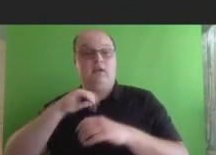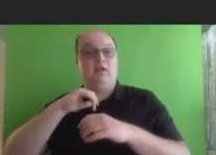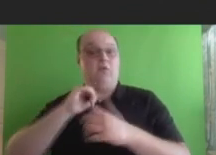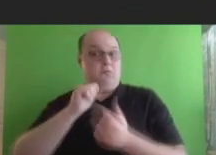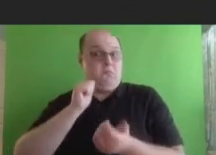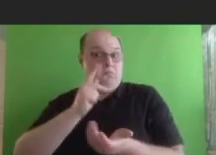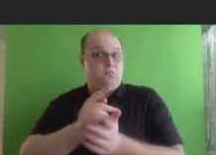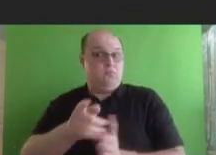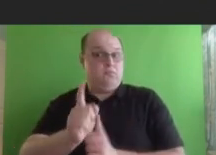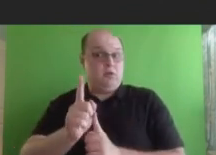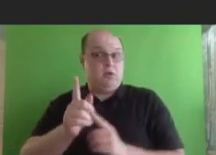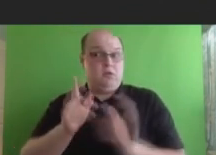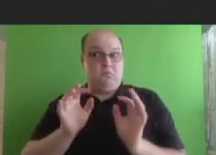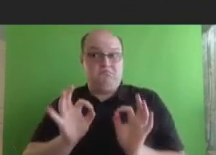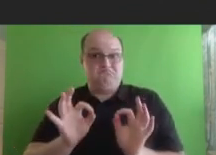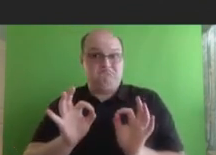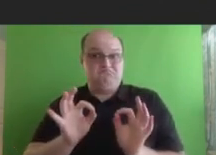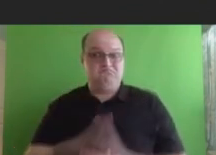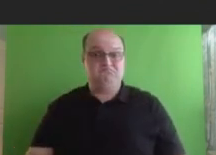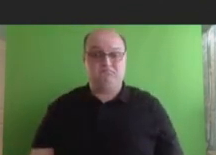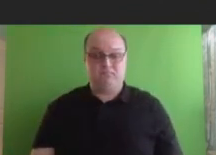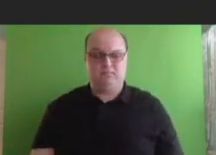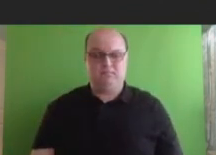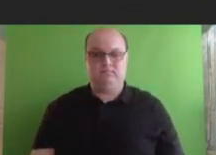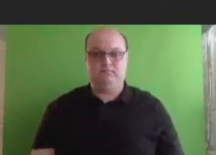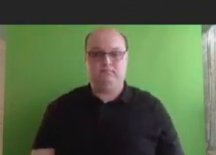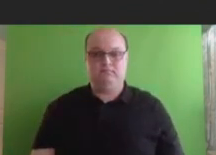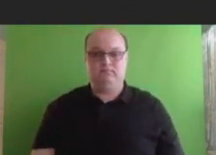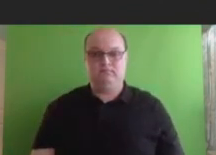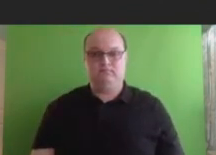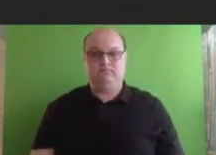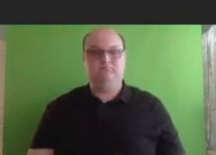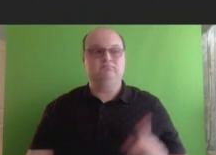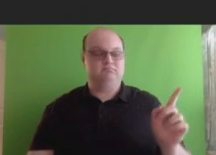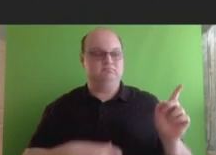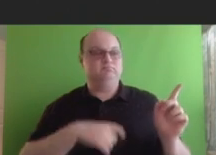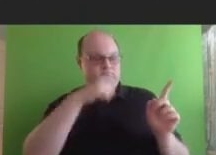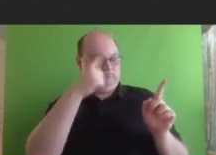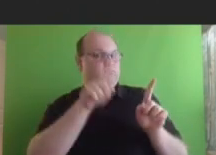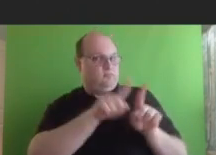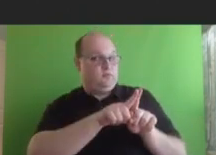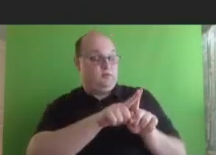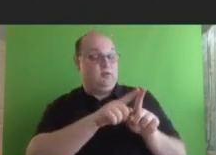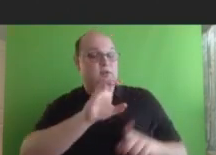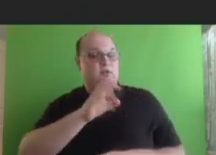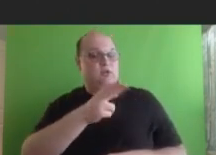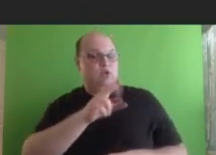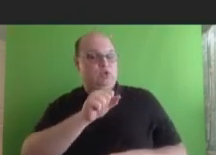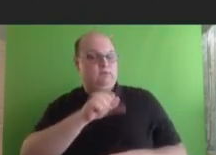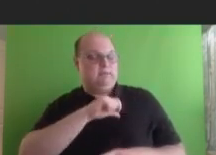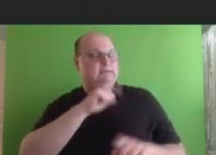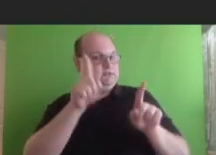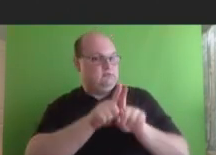Kristen Ehresmann: So moved. Kris Ehresmann. Robert Hopkins, Jr.: Thank you, Kris. Can I have a second? Female Speaker: Second.